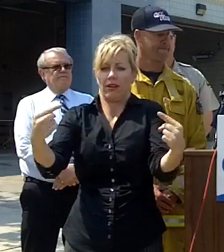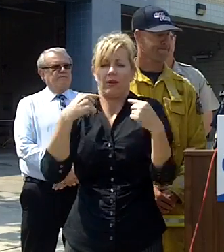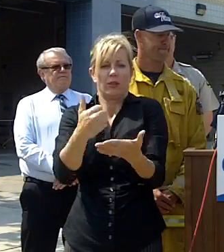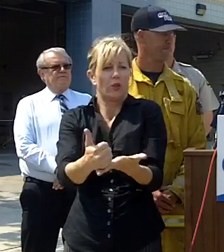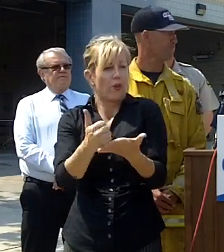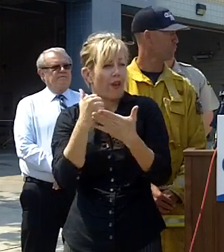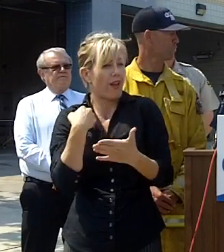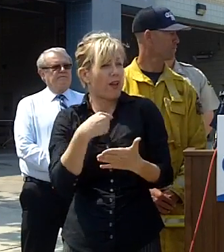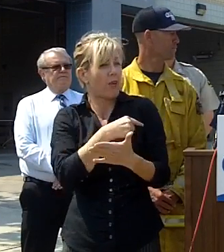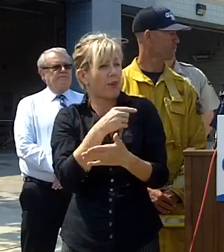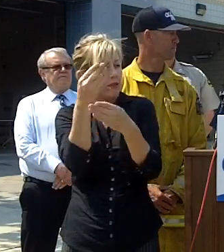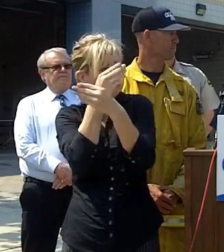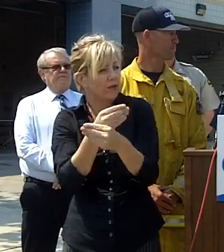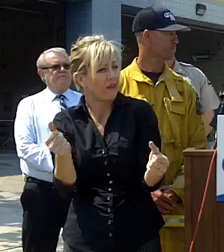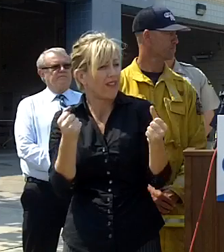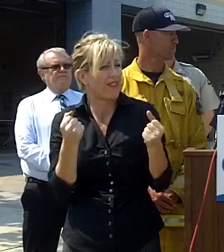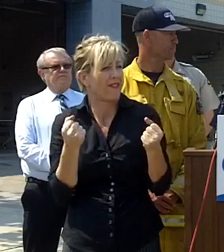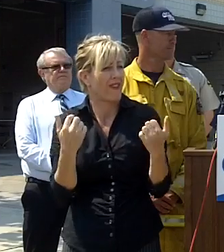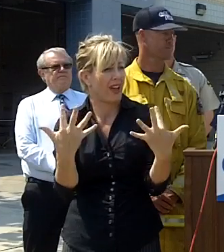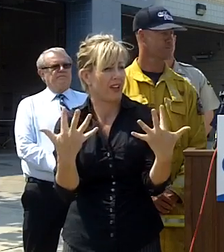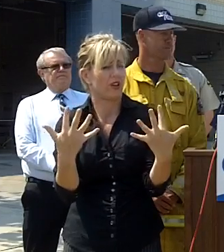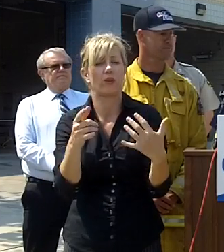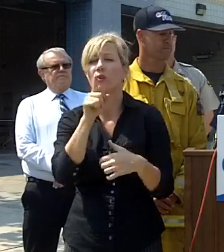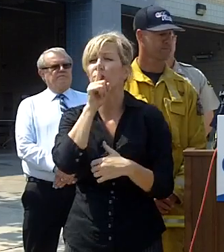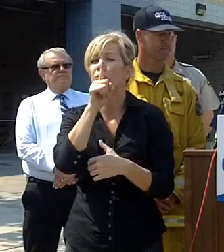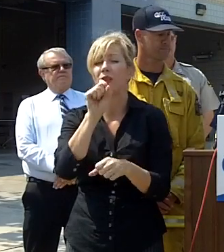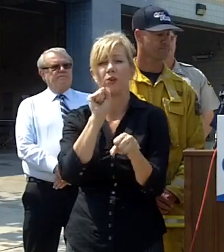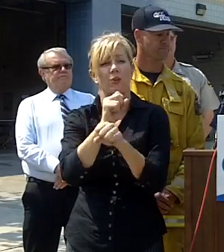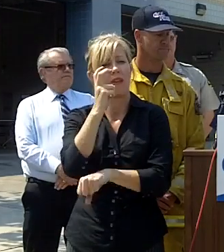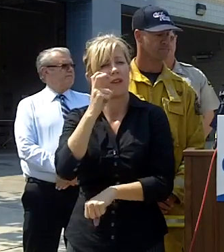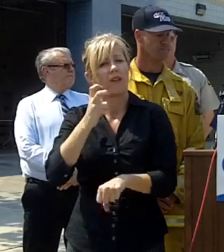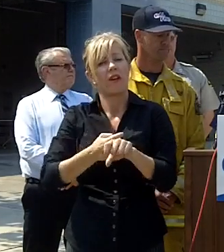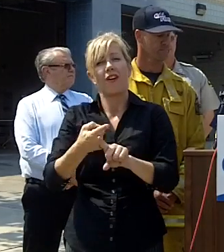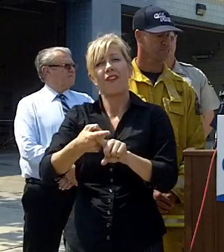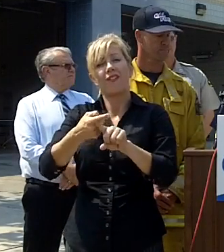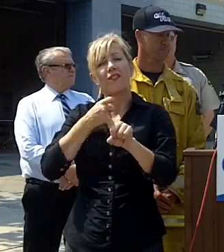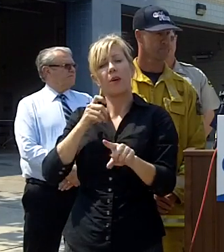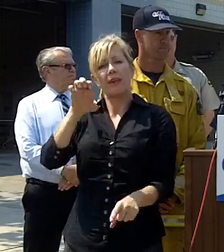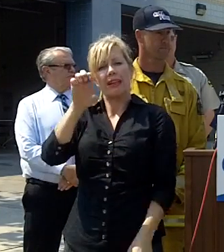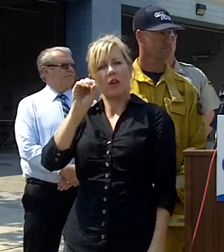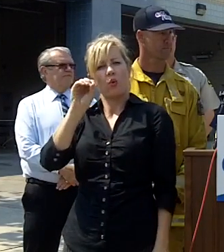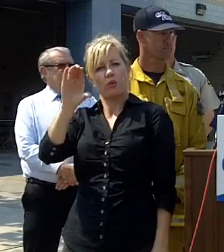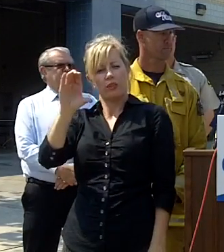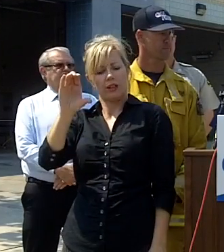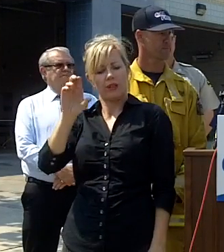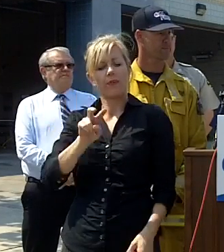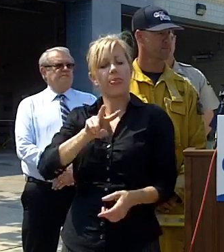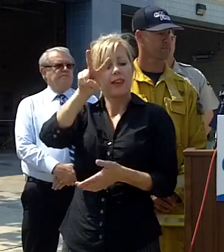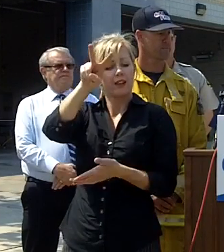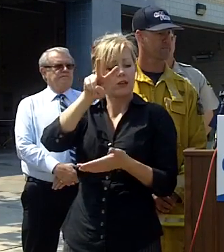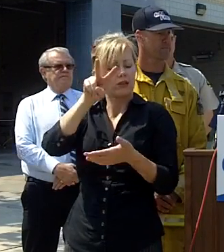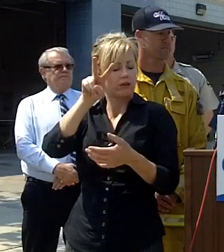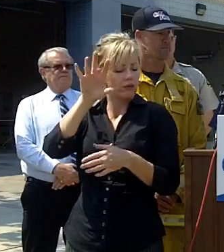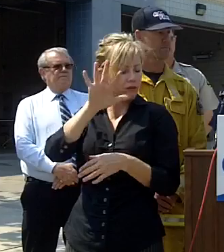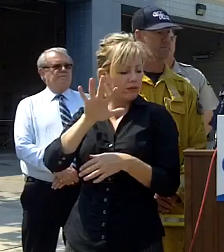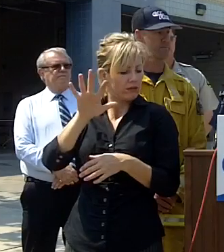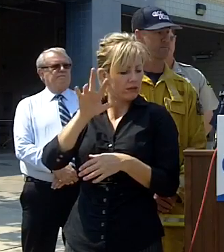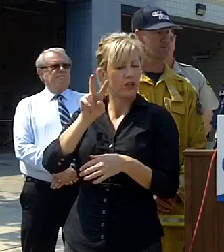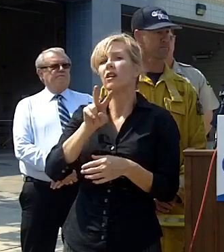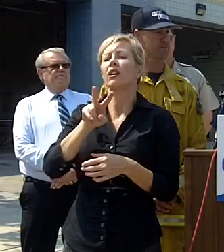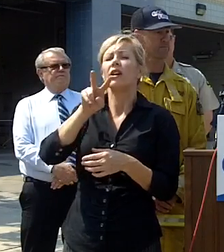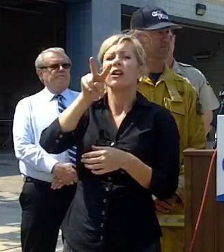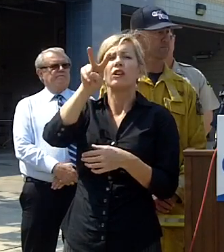been working extraordinarily hard from the EOC this morning 2300 excuse me 23,000 phone calls